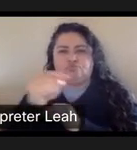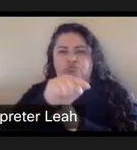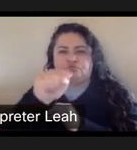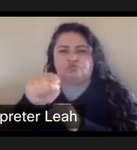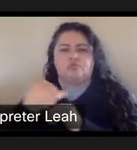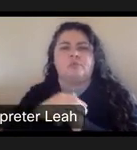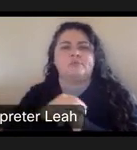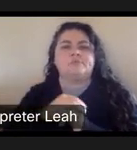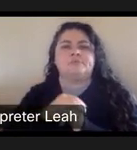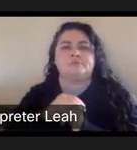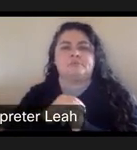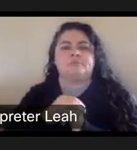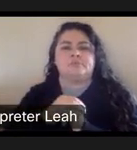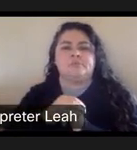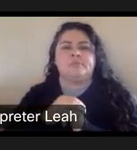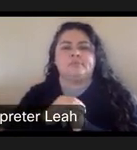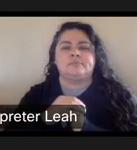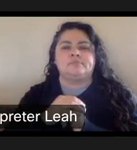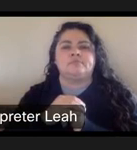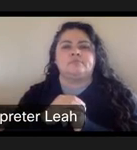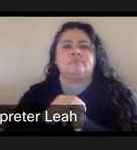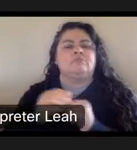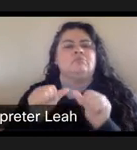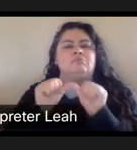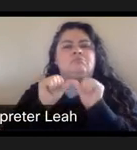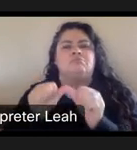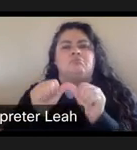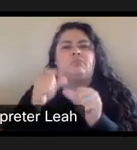And it existed for.